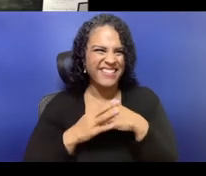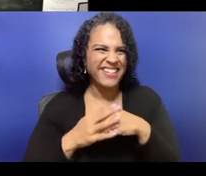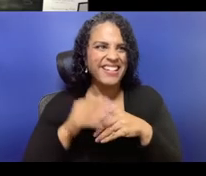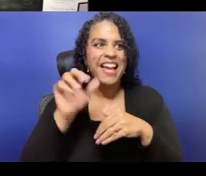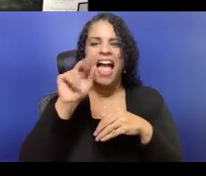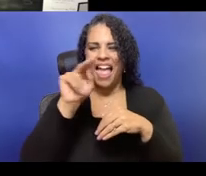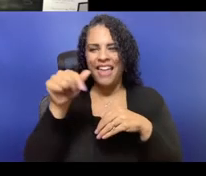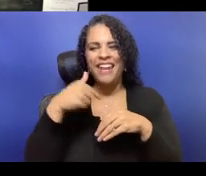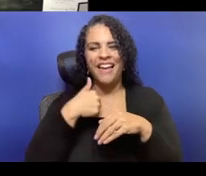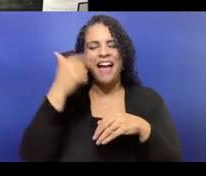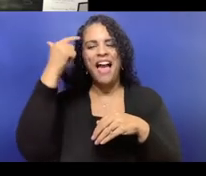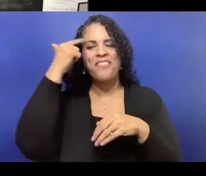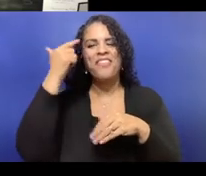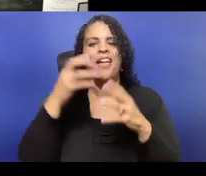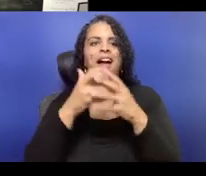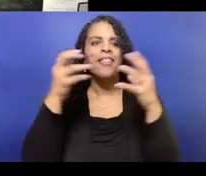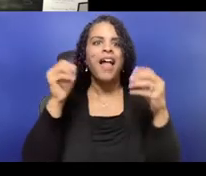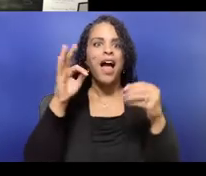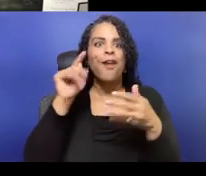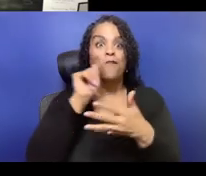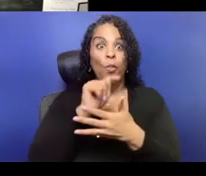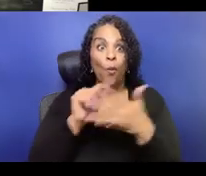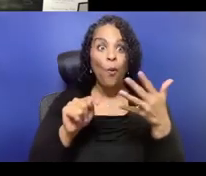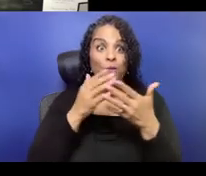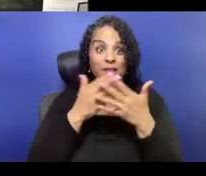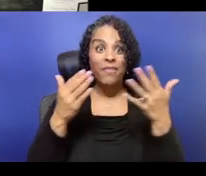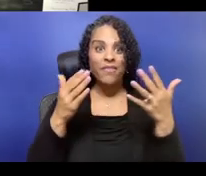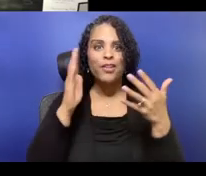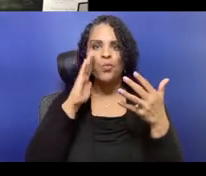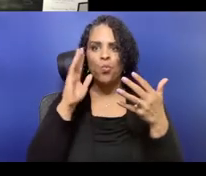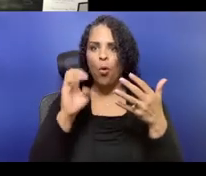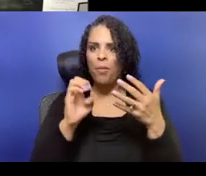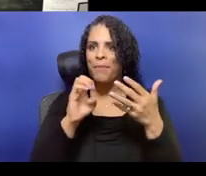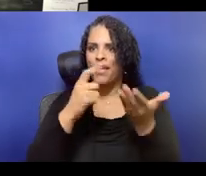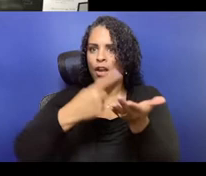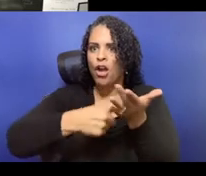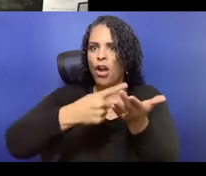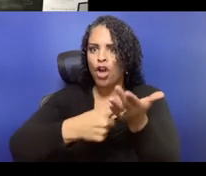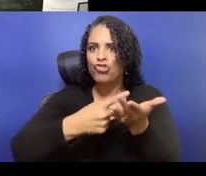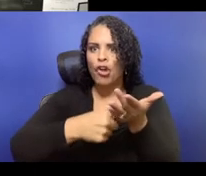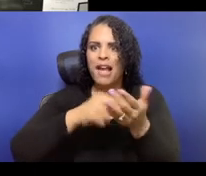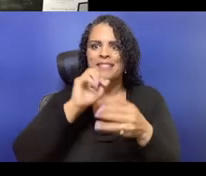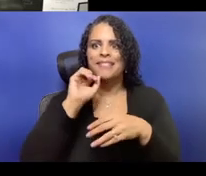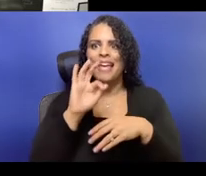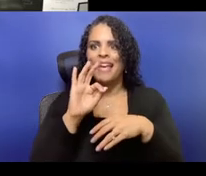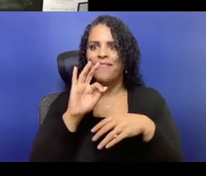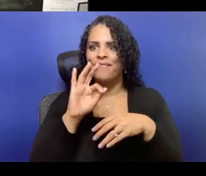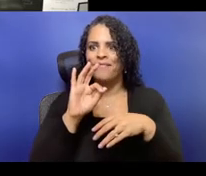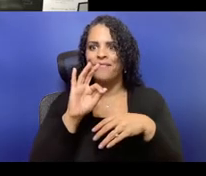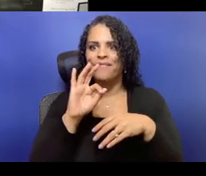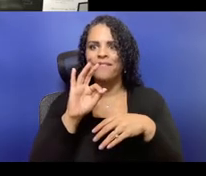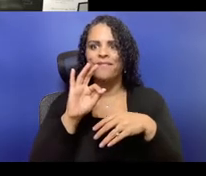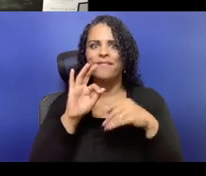or be transparent with an existing budget, I think the reason a lot of organizations don't do that